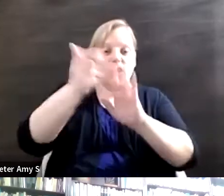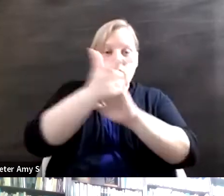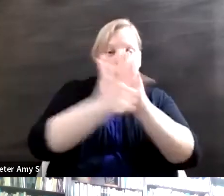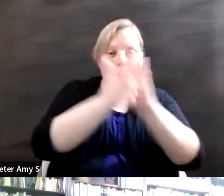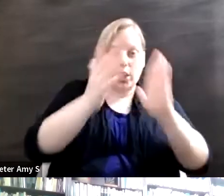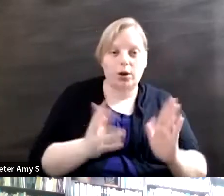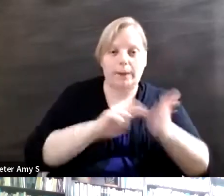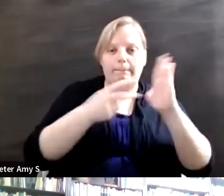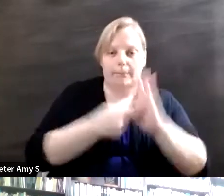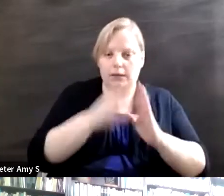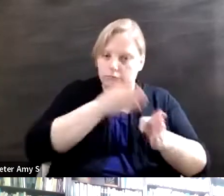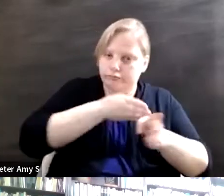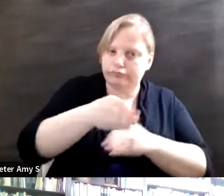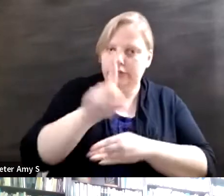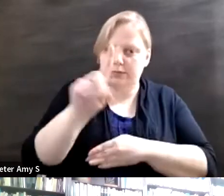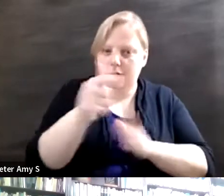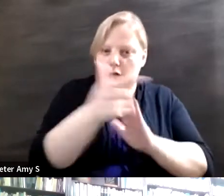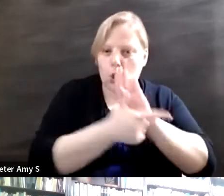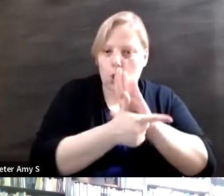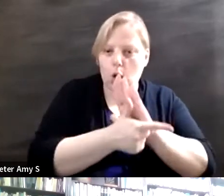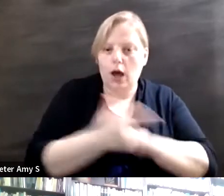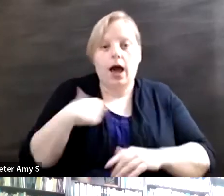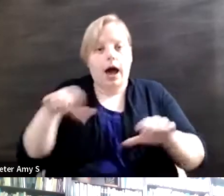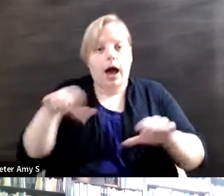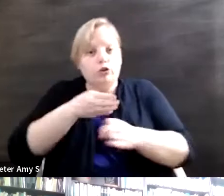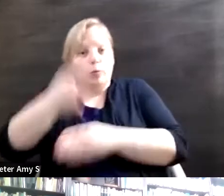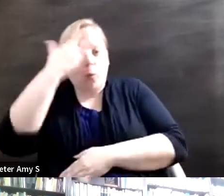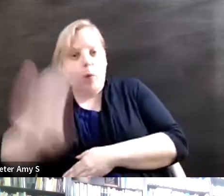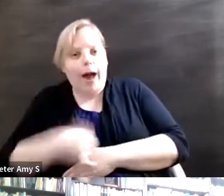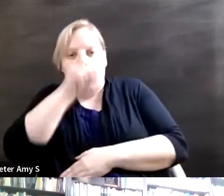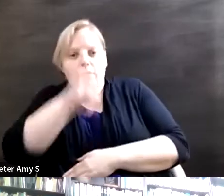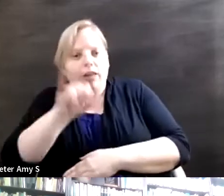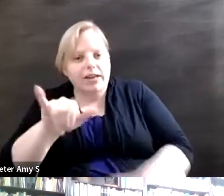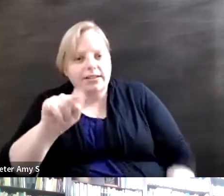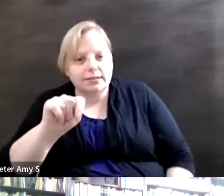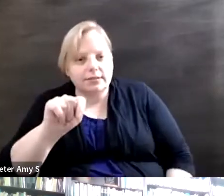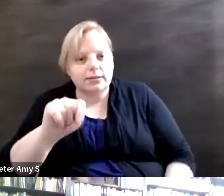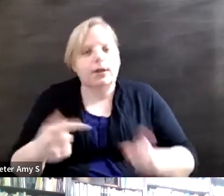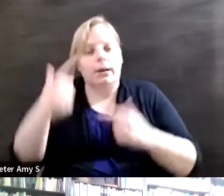disability law. Well I do that because I love that but I could be a lawyer and be a corporate